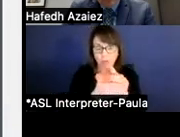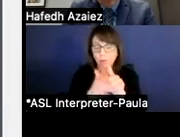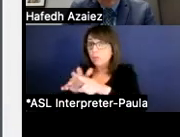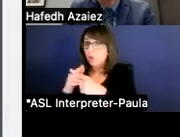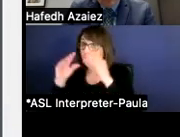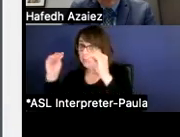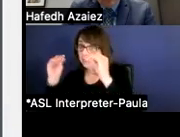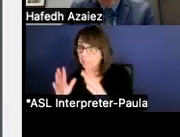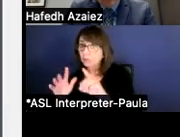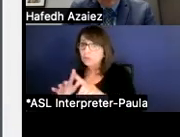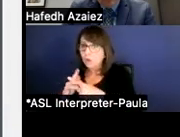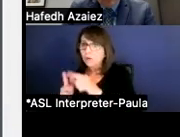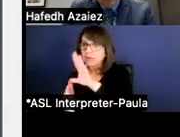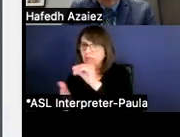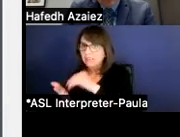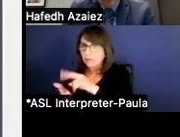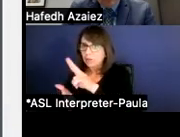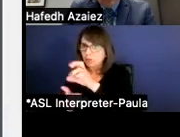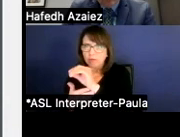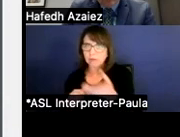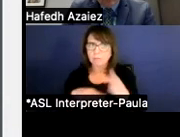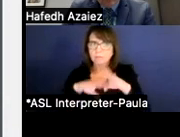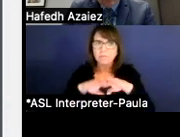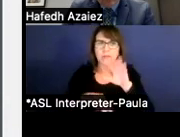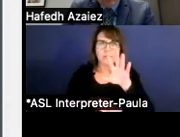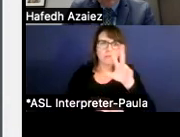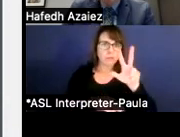from $50,250 to $53,000.